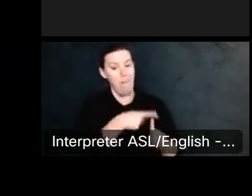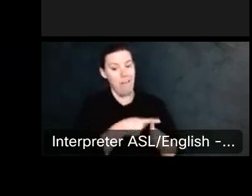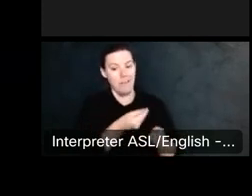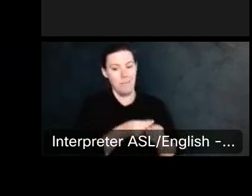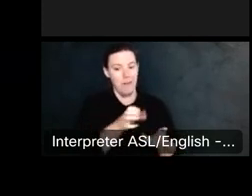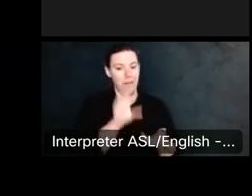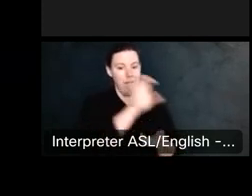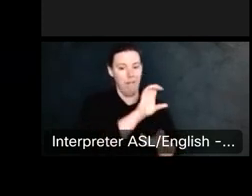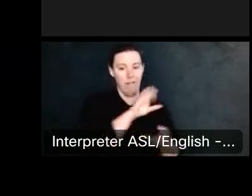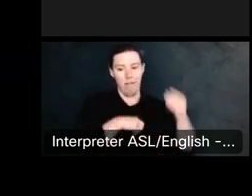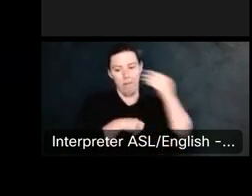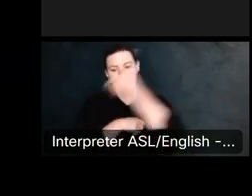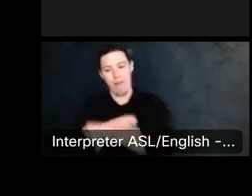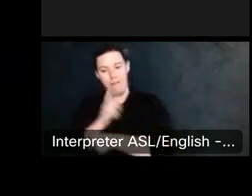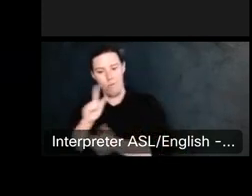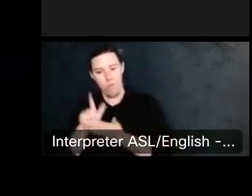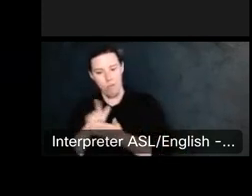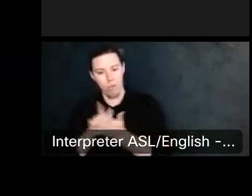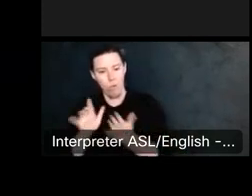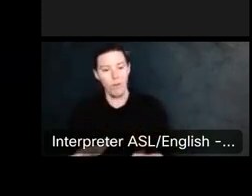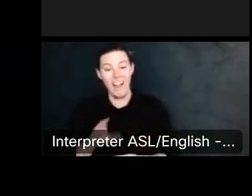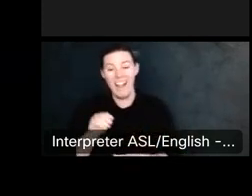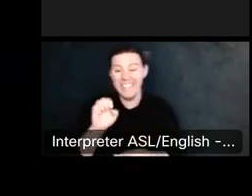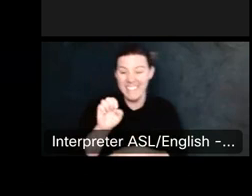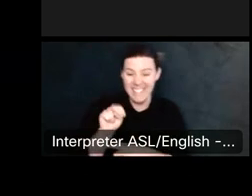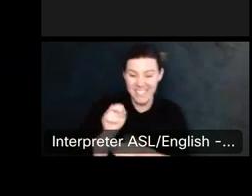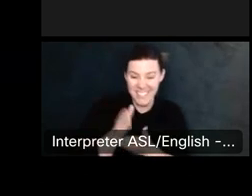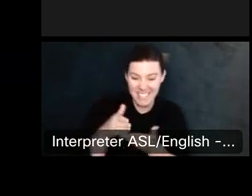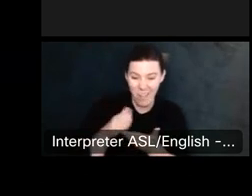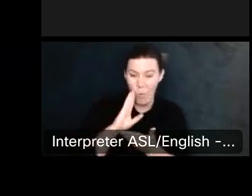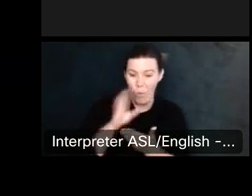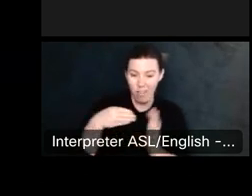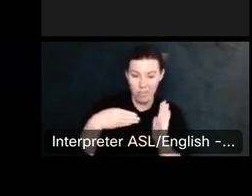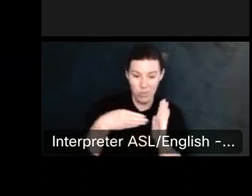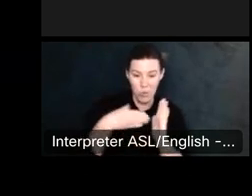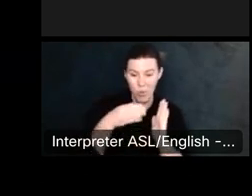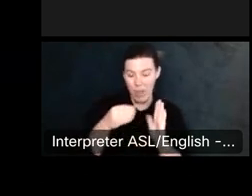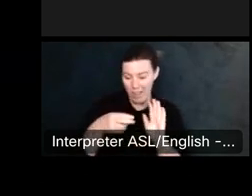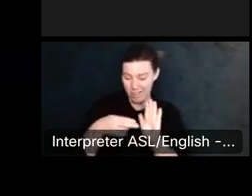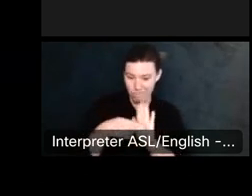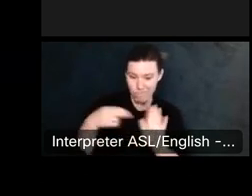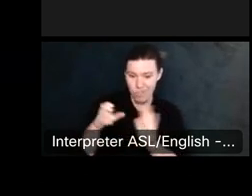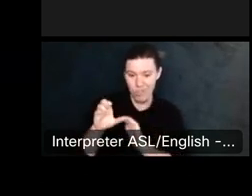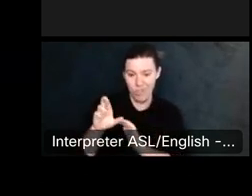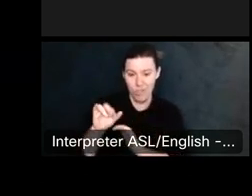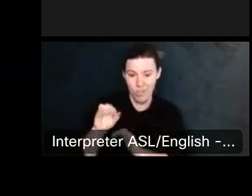And get financial game um, sometimes people say there's this rule of thumb that, you know, if.